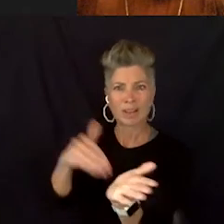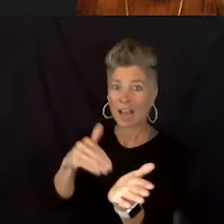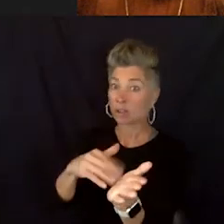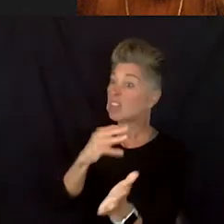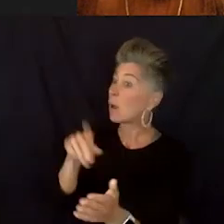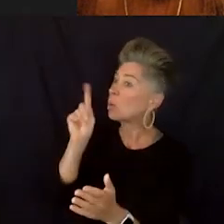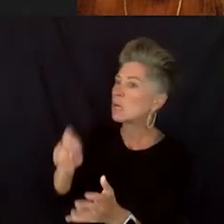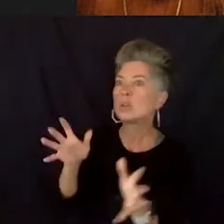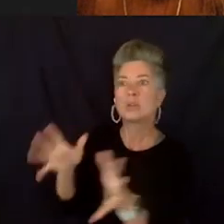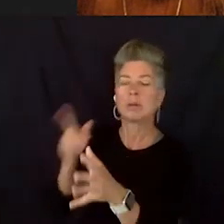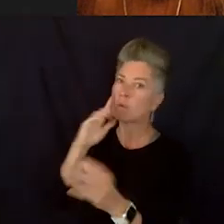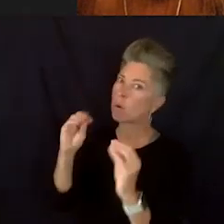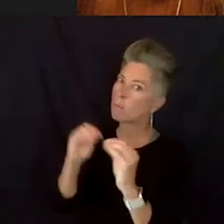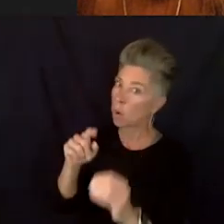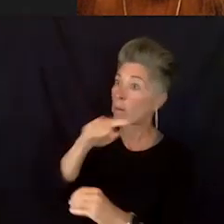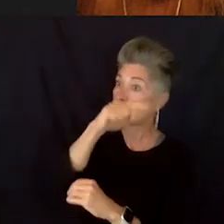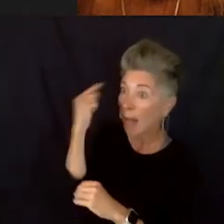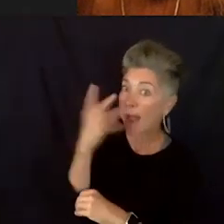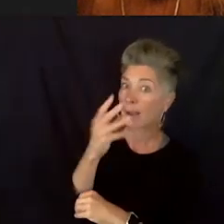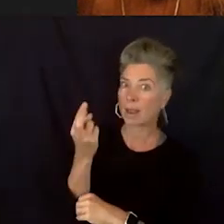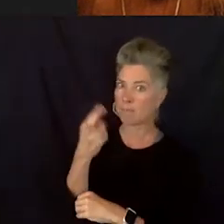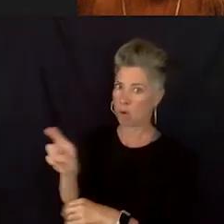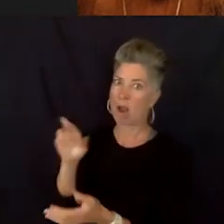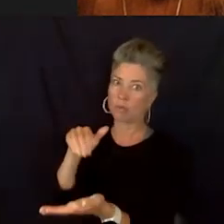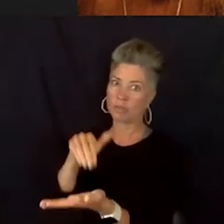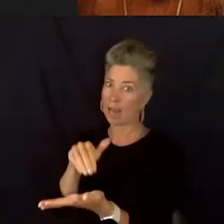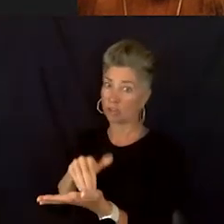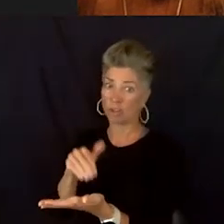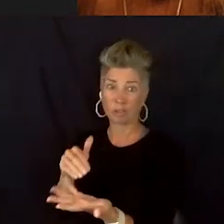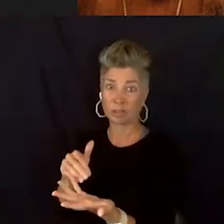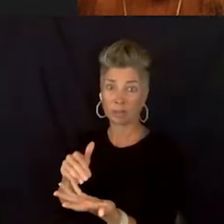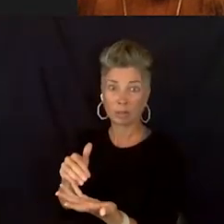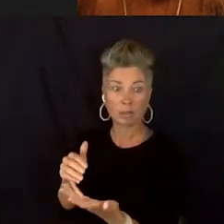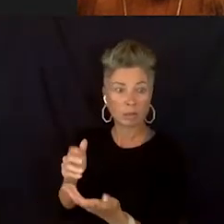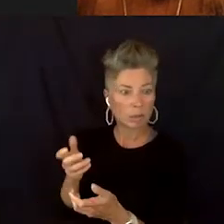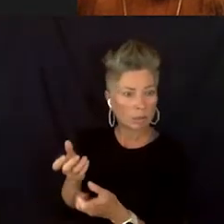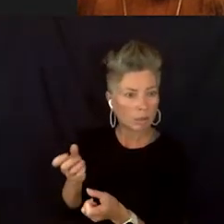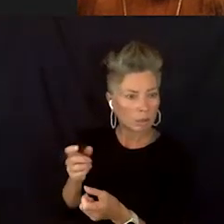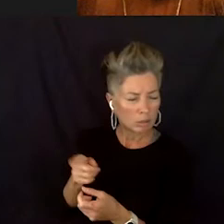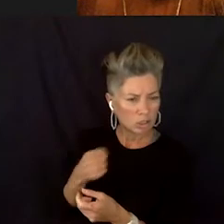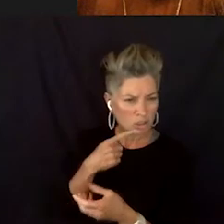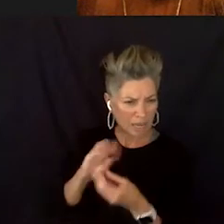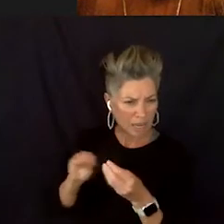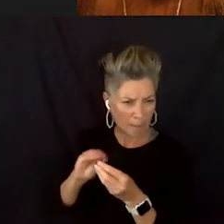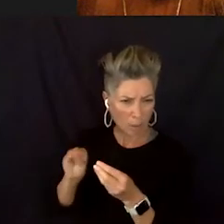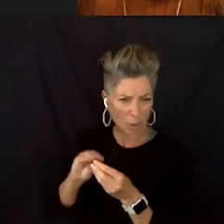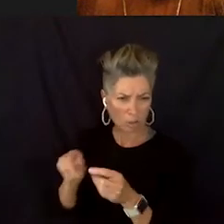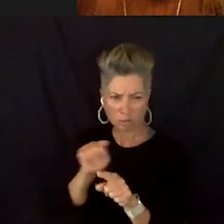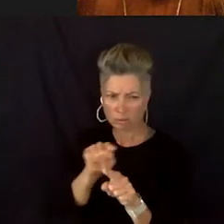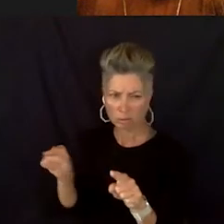Less than 6% of doctors in United States are black. So it is rare that we will see a doctor